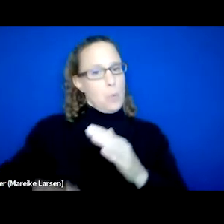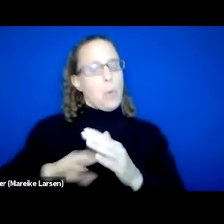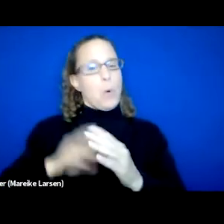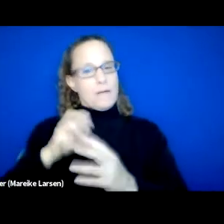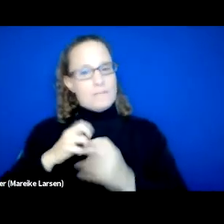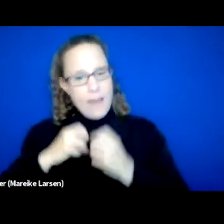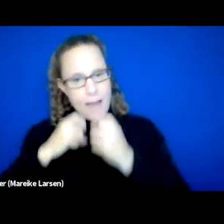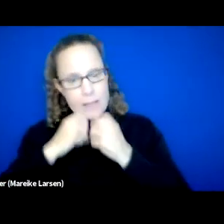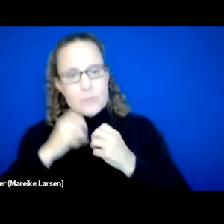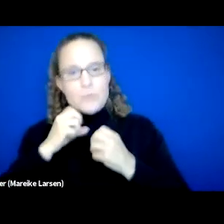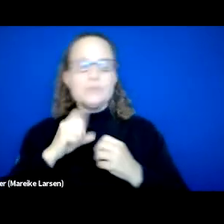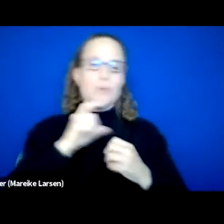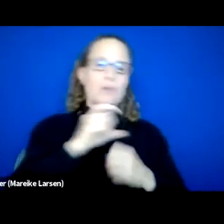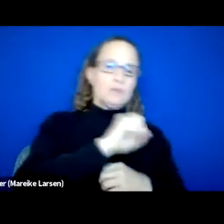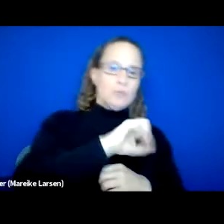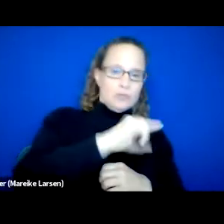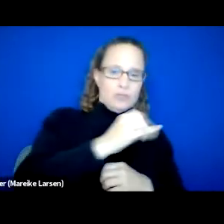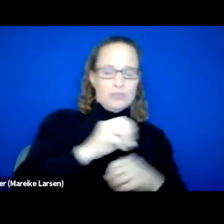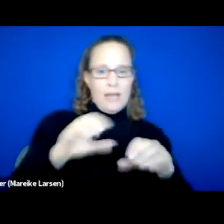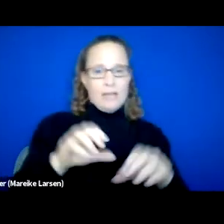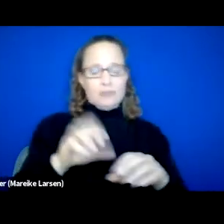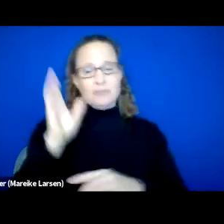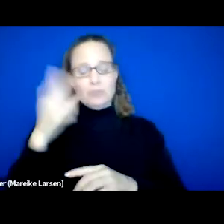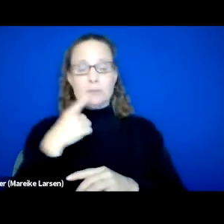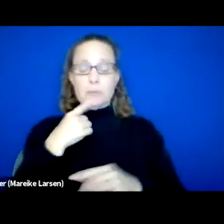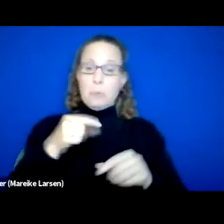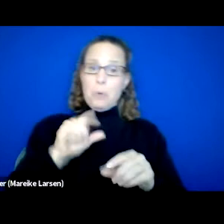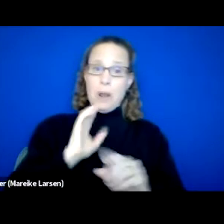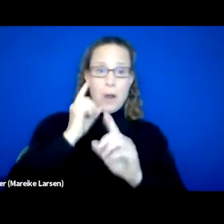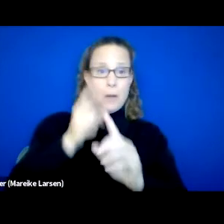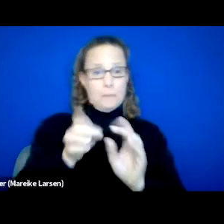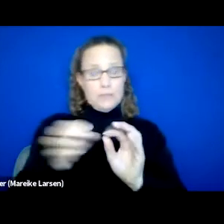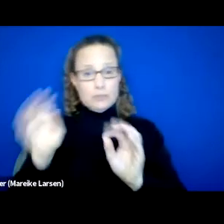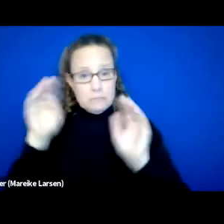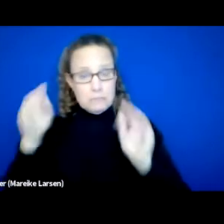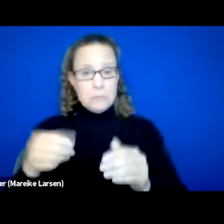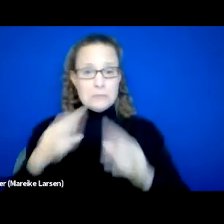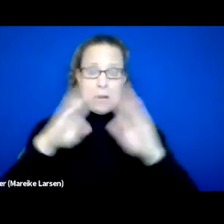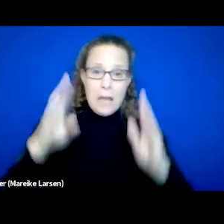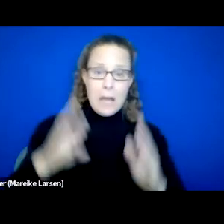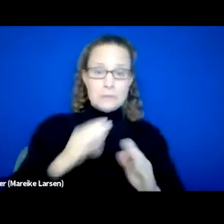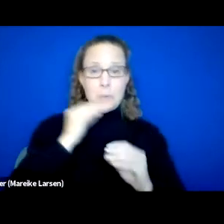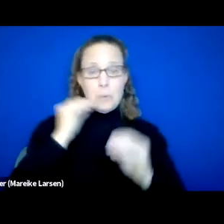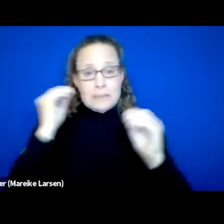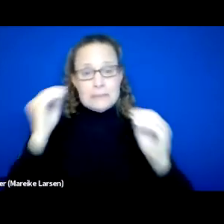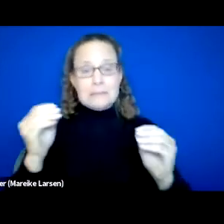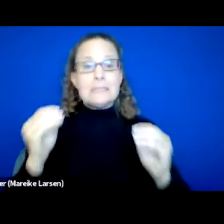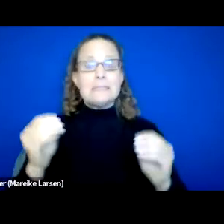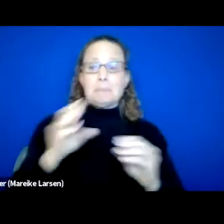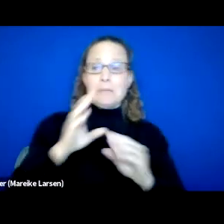And our speaker shared this statement while our mission focuses on housing and homelessness being silent to barriers experienced